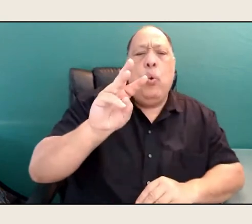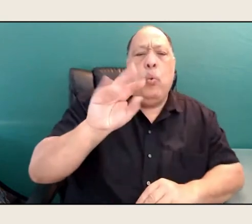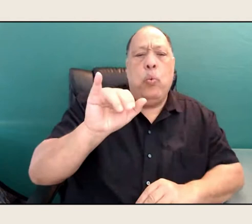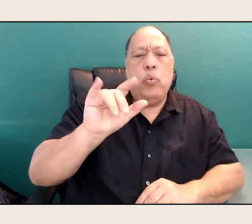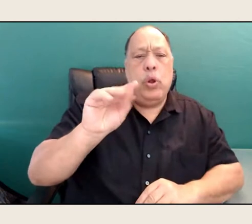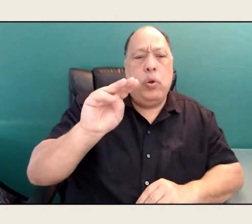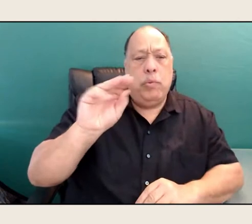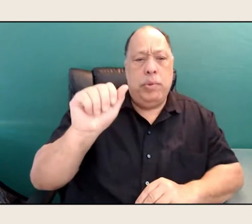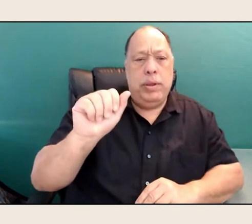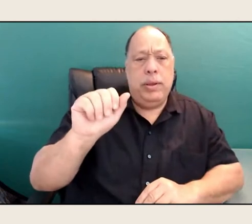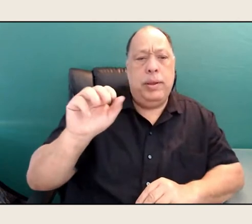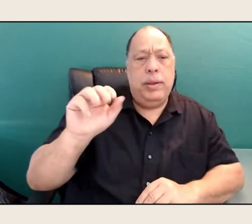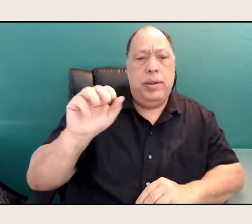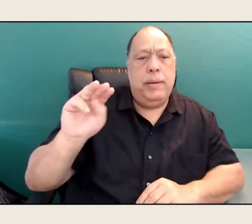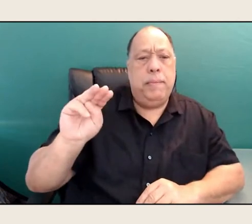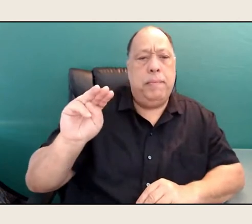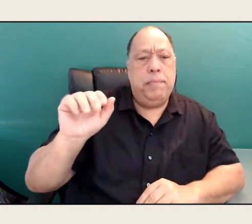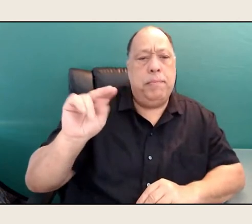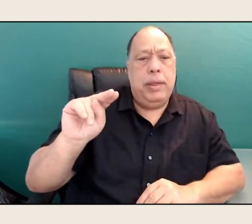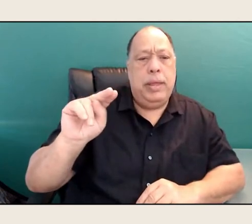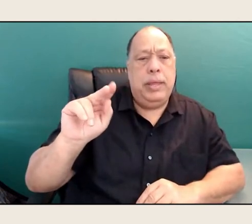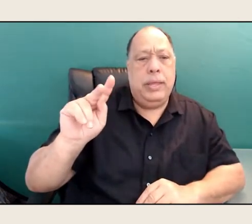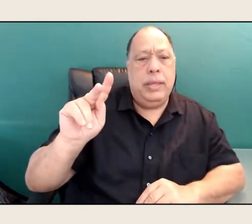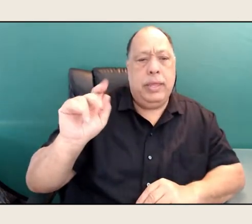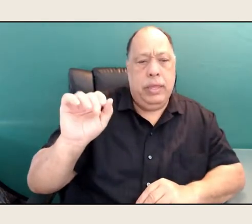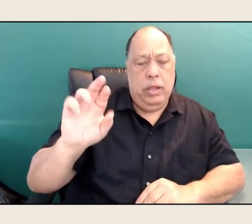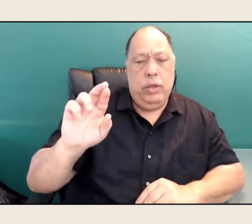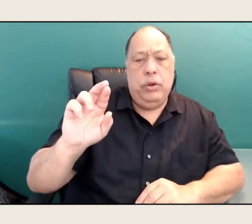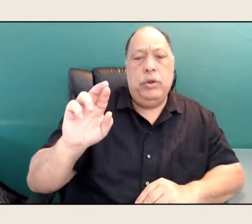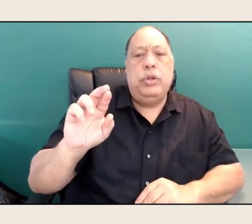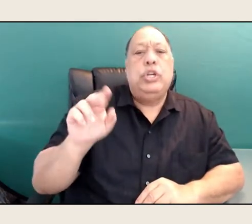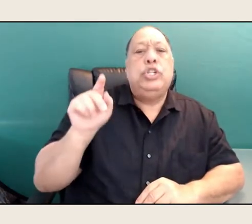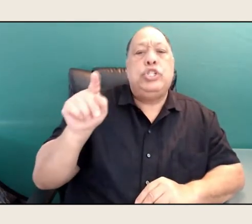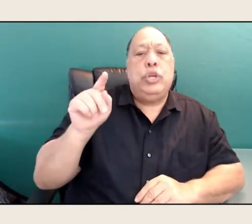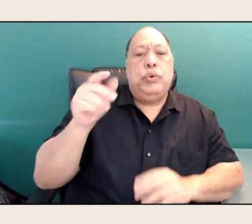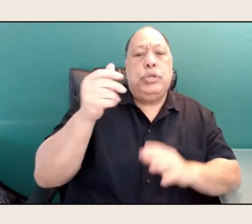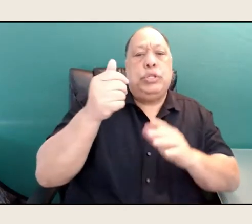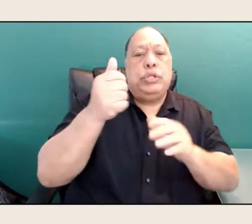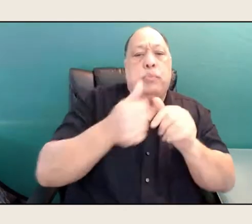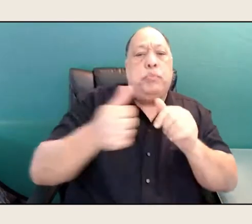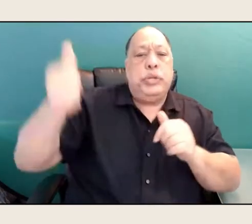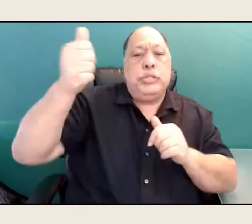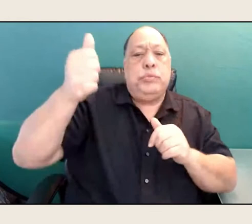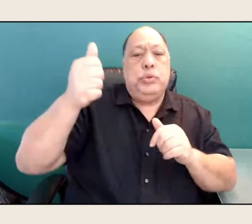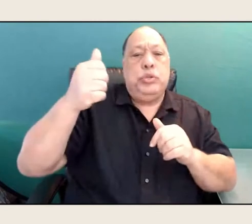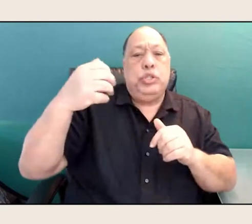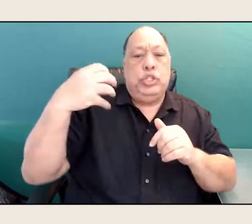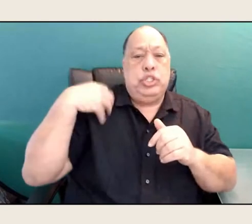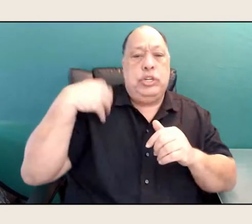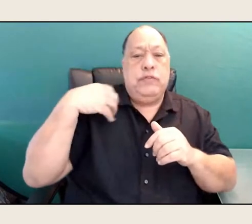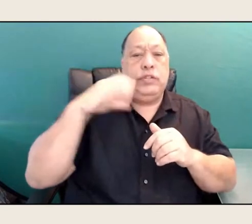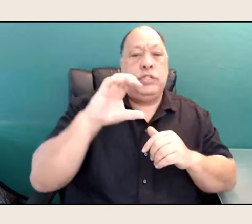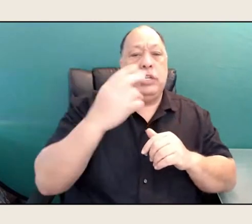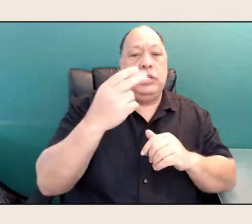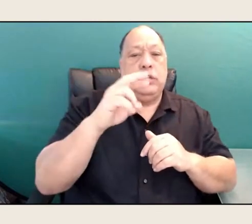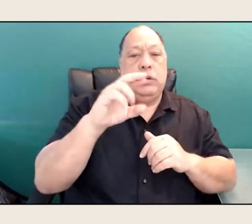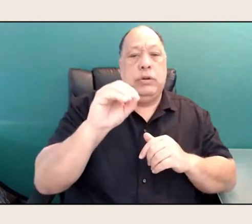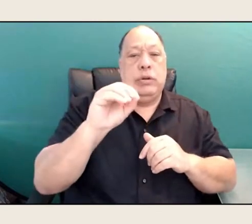she was the principle chief of the Cherokee and so on. I started looking towards her. She found a kind of,